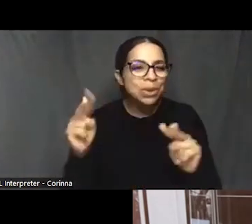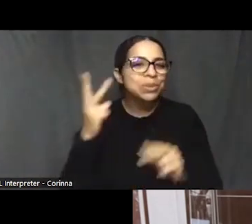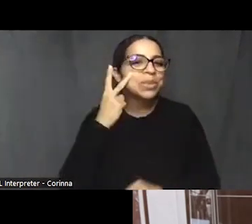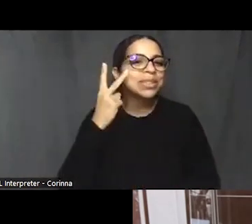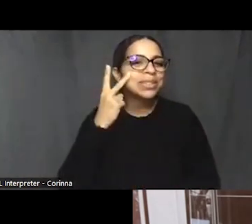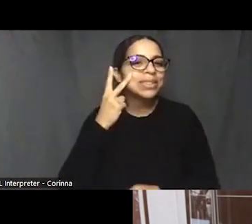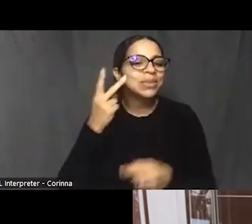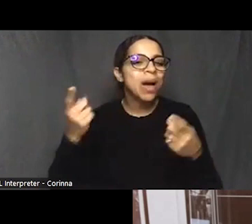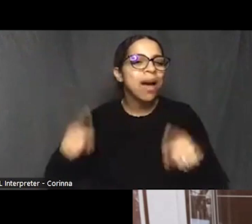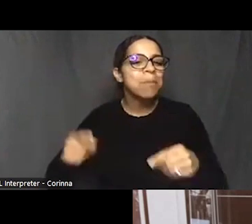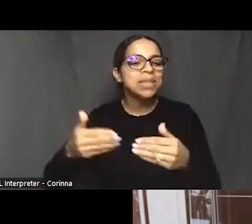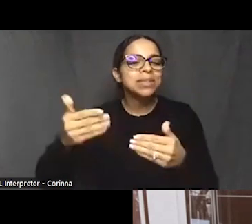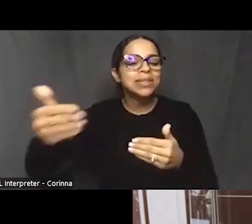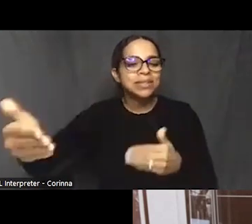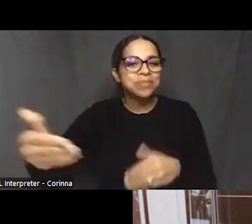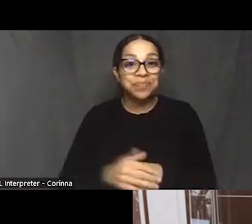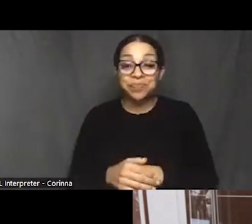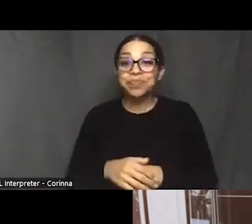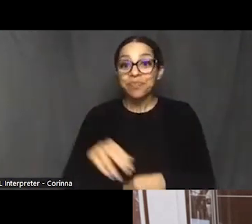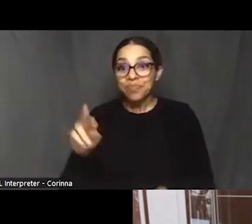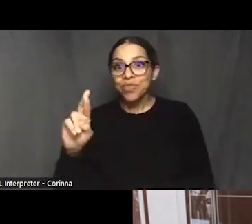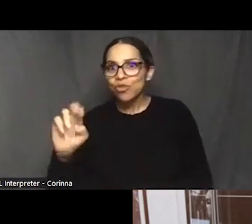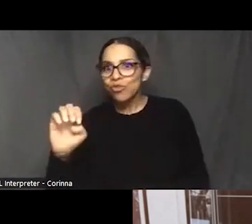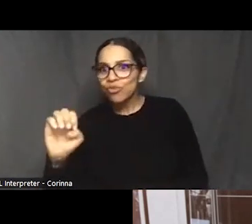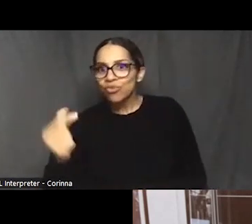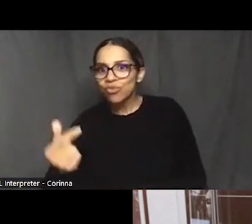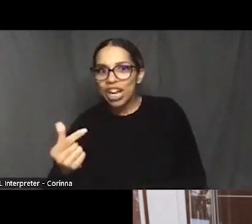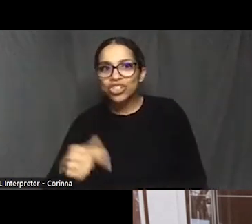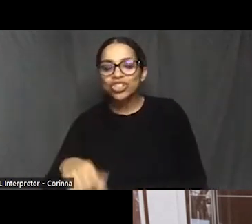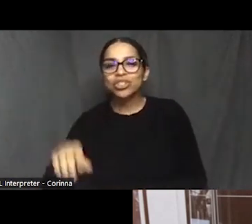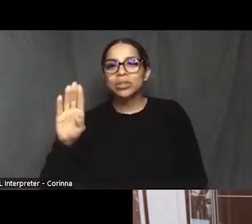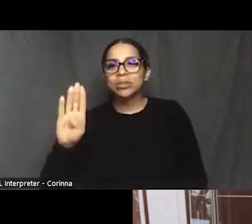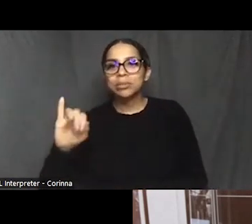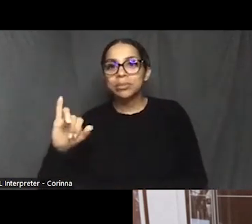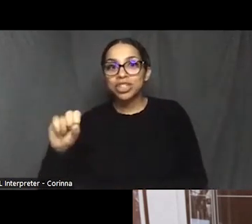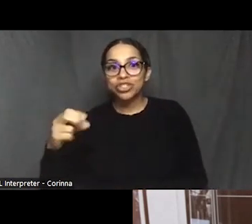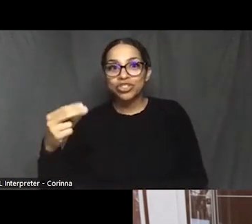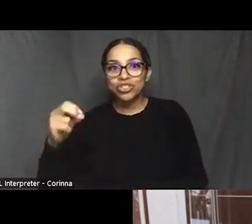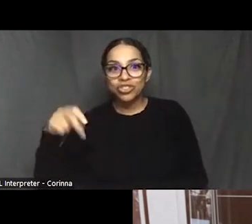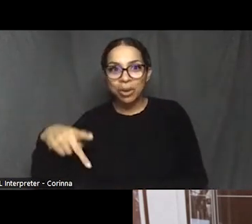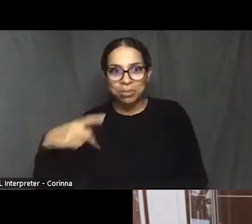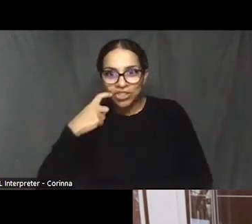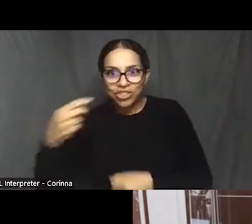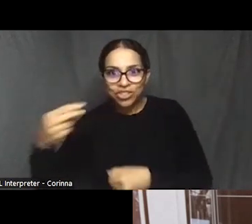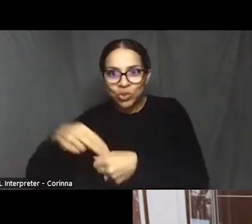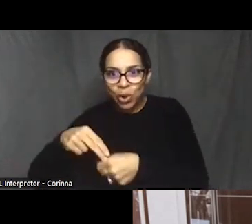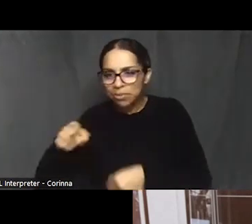We have Reg Bishop who has joined us and is asking in fact what ways